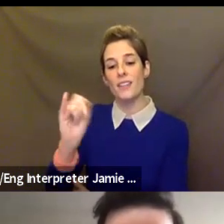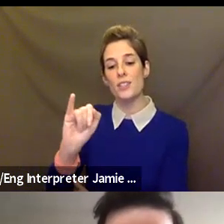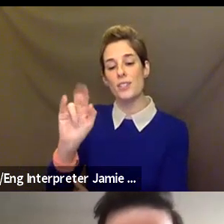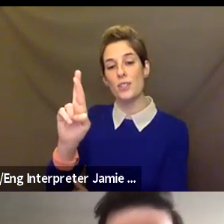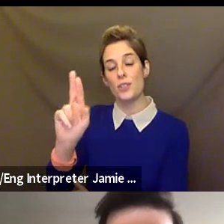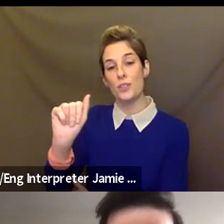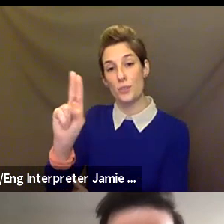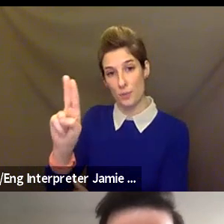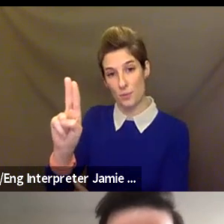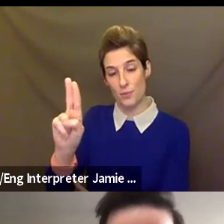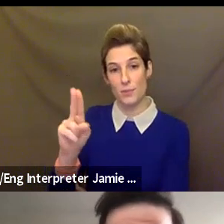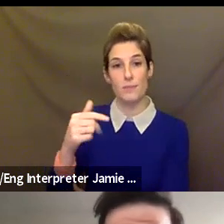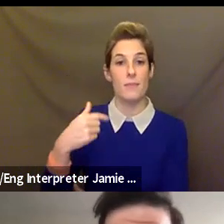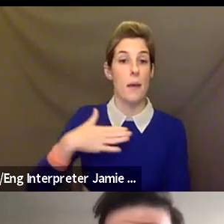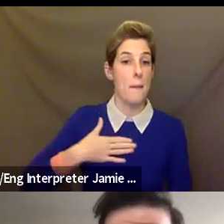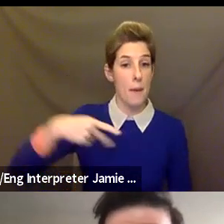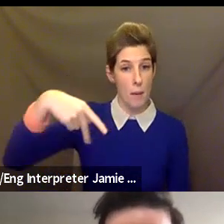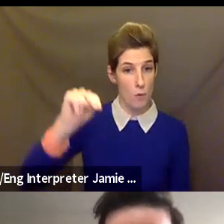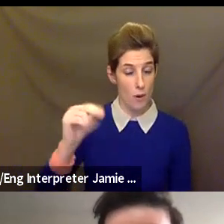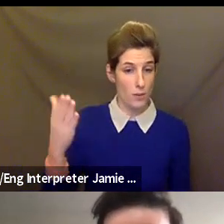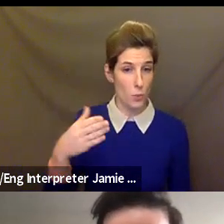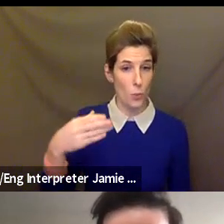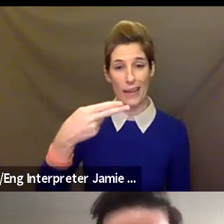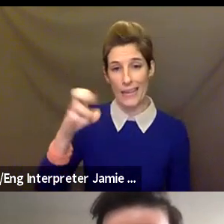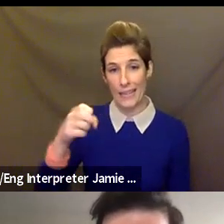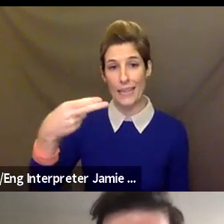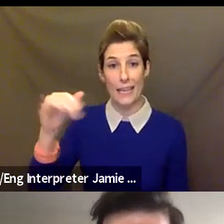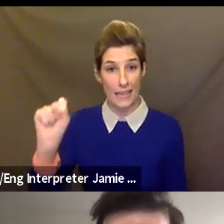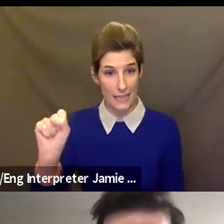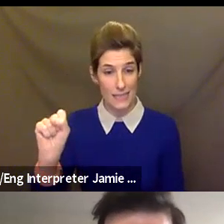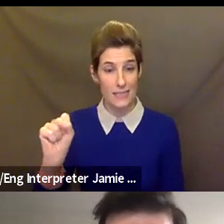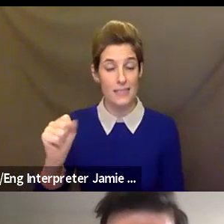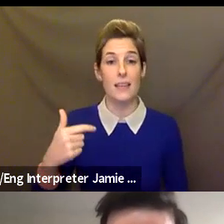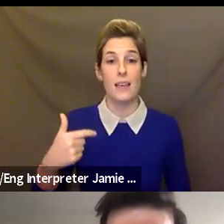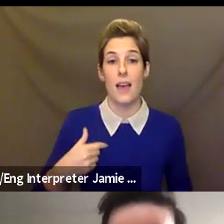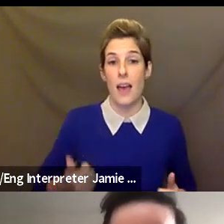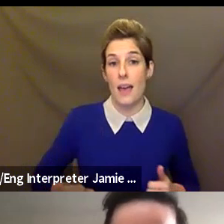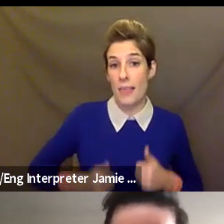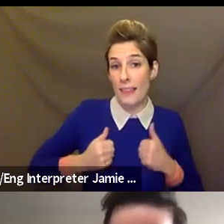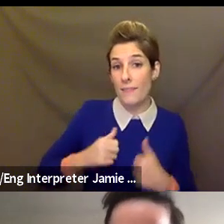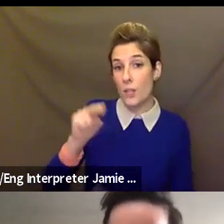am coming to you from the land of the Lenape in what's known now as Morristown, New Jersey, even though I'm the Director of